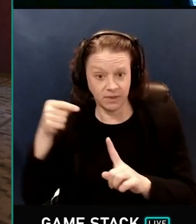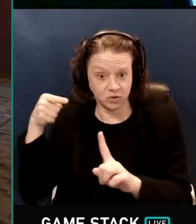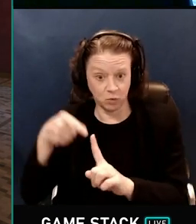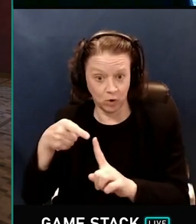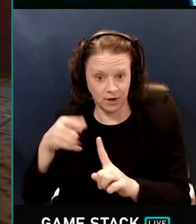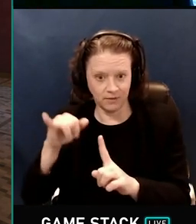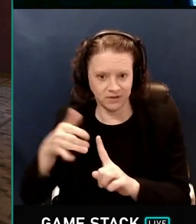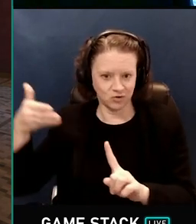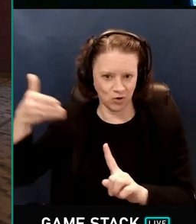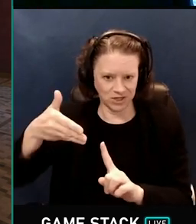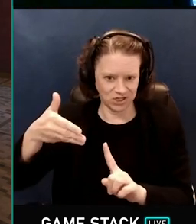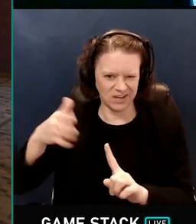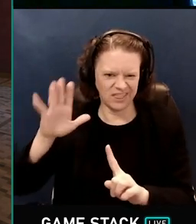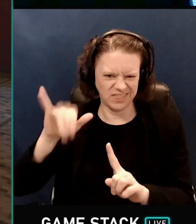So that's the cheating that we do.